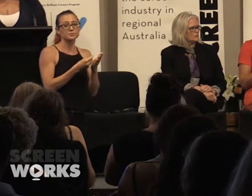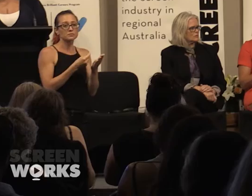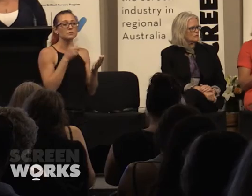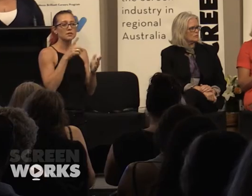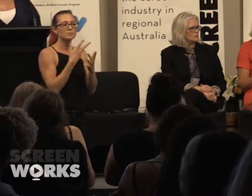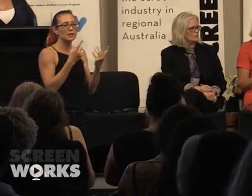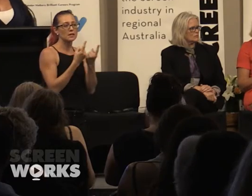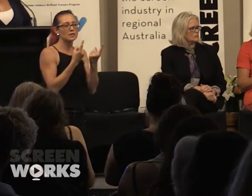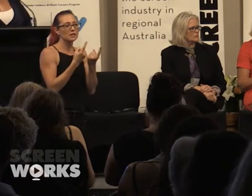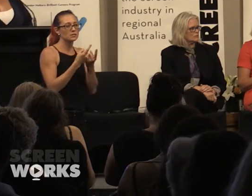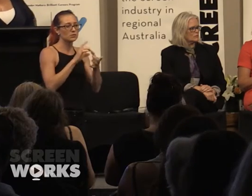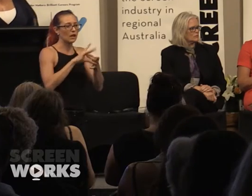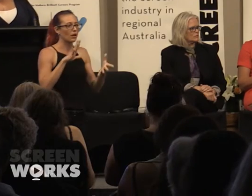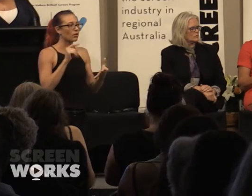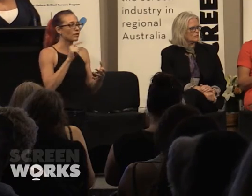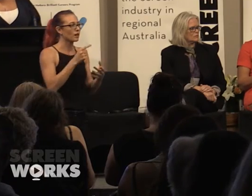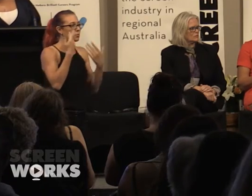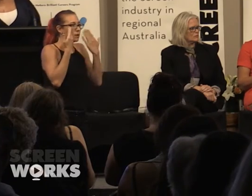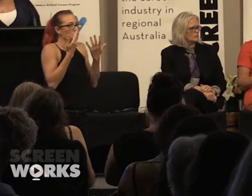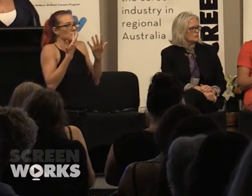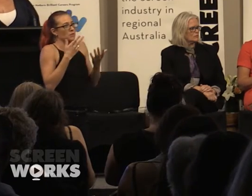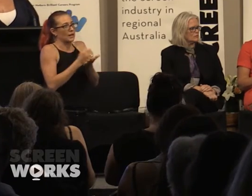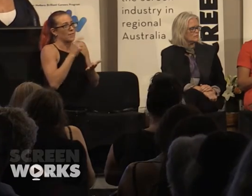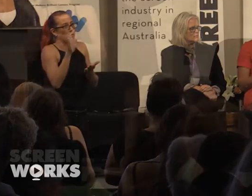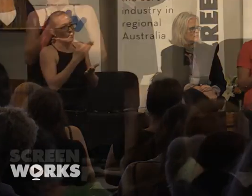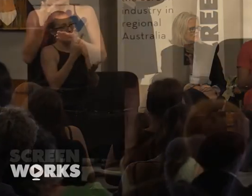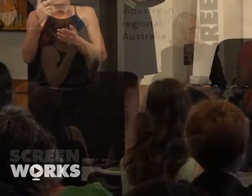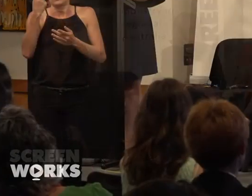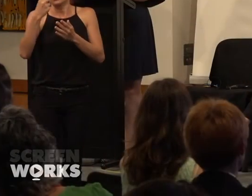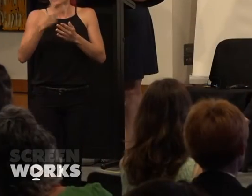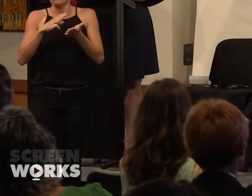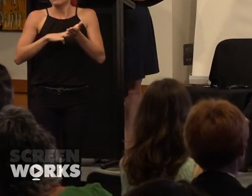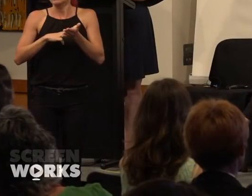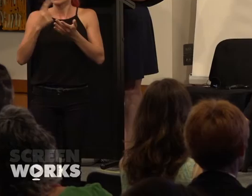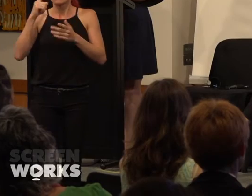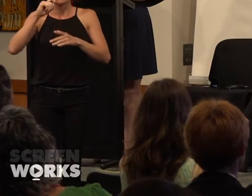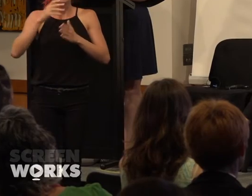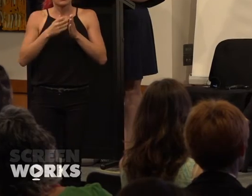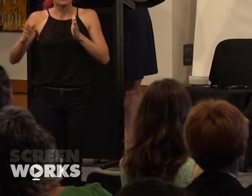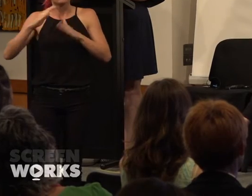to unlock there and I don't know that we'll get them all in the first 12 months, I think that's going to be a longer process than that but i think